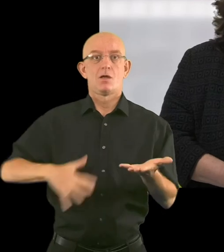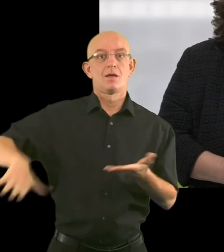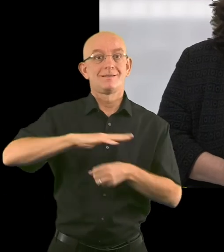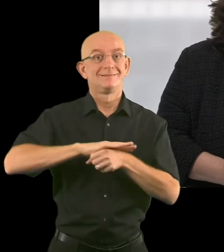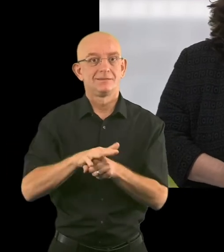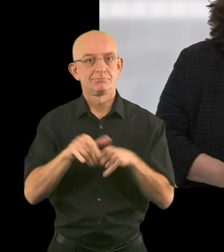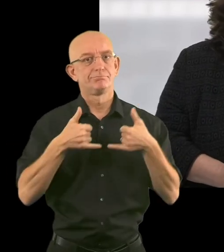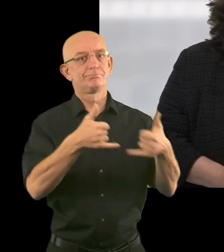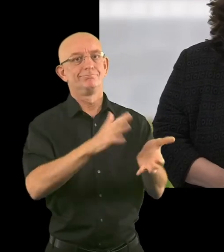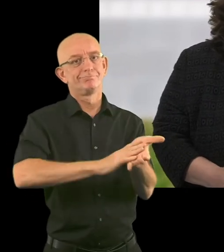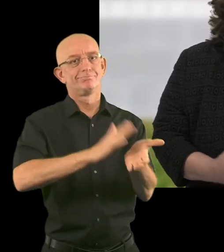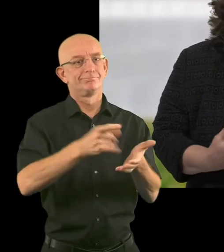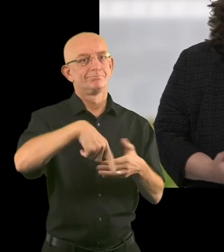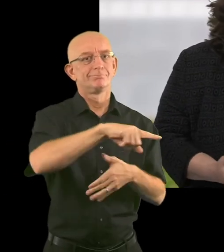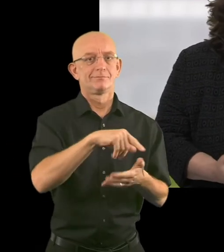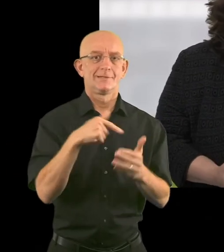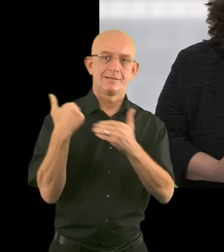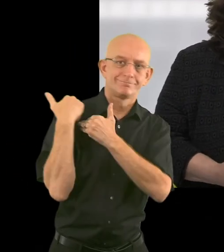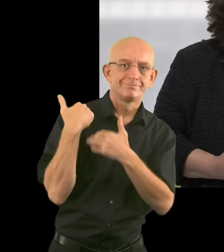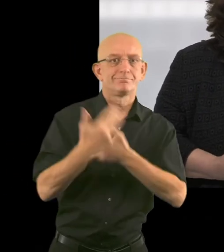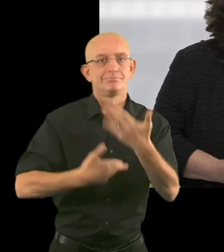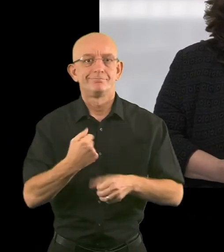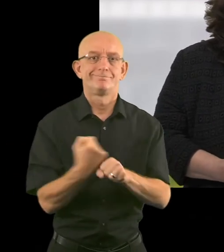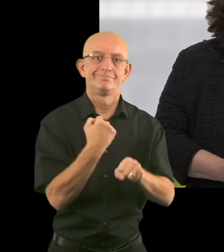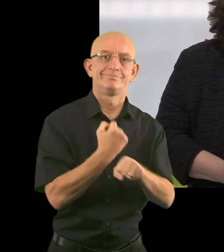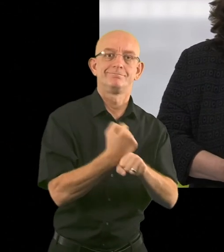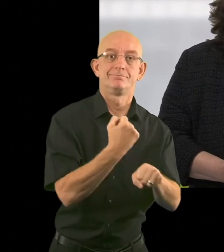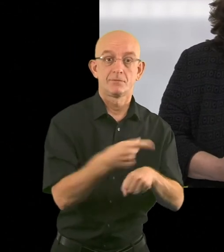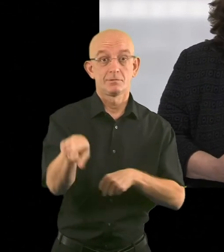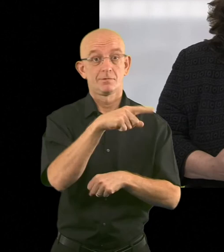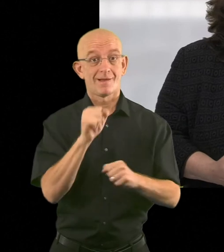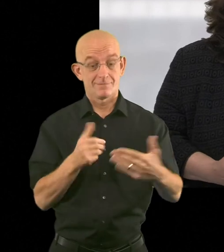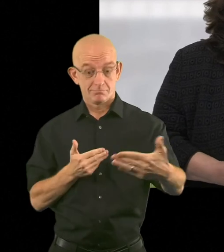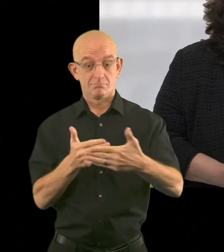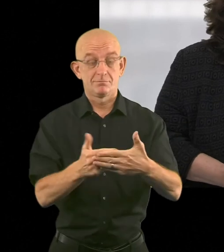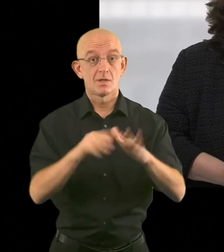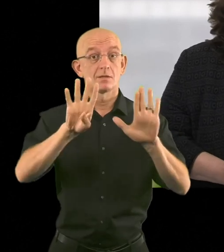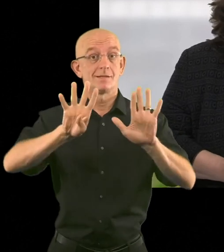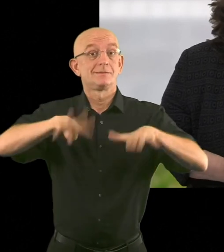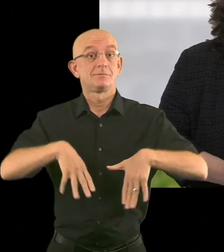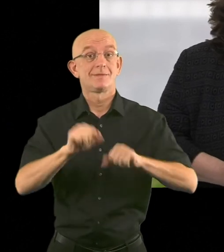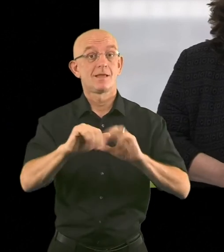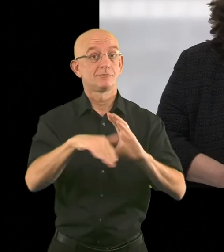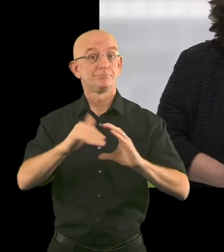will be created to reward cities’ efforts. You have until 9 September to fill in the application.